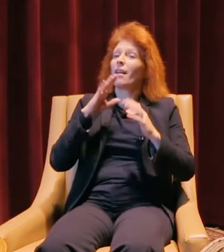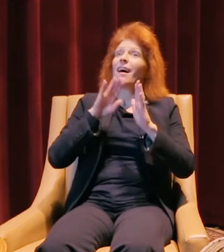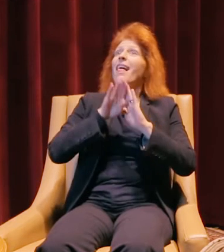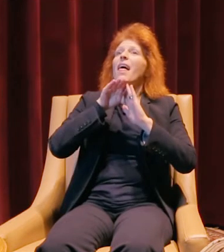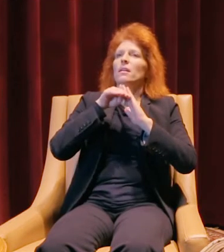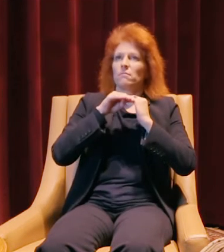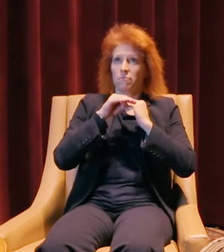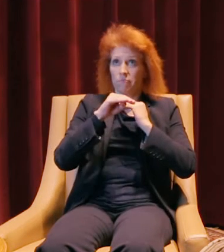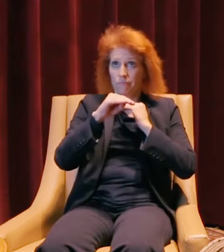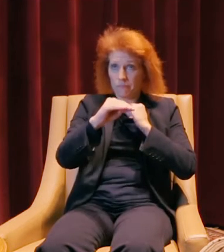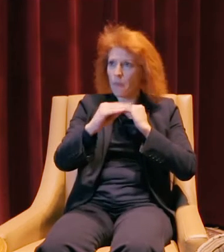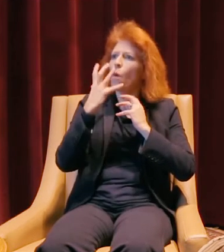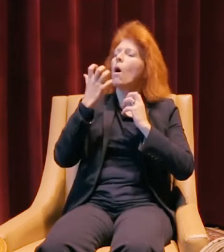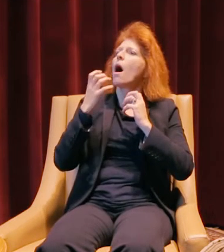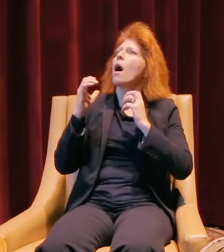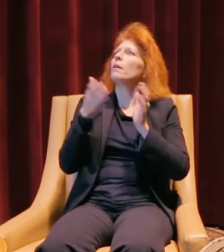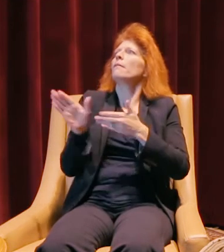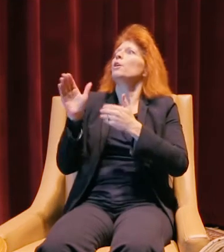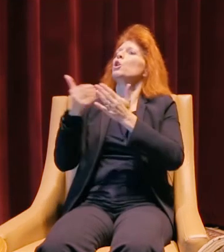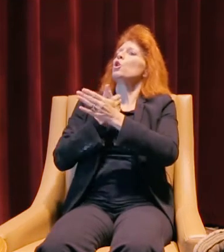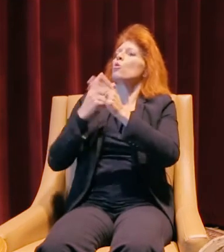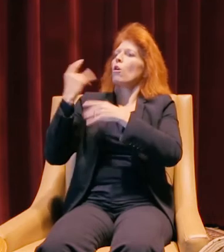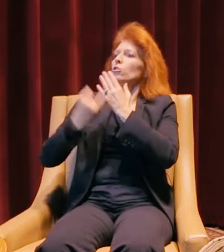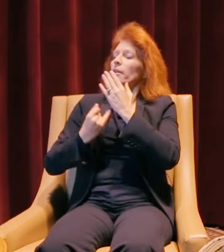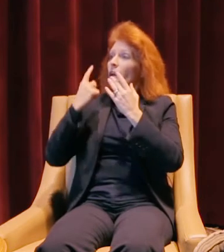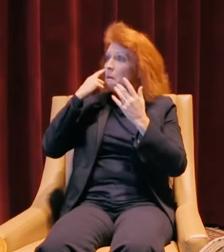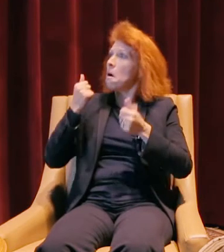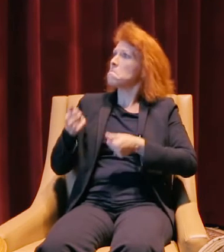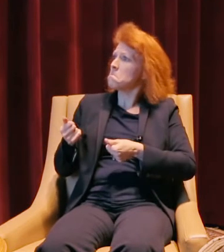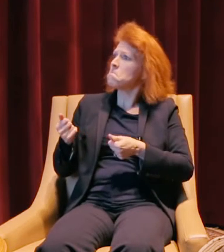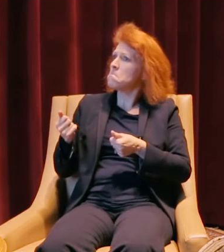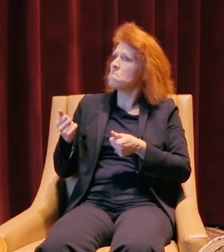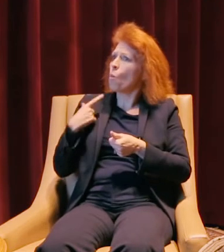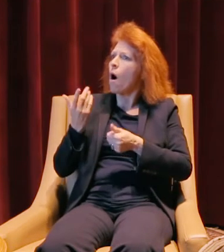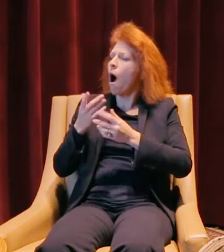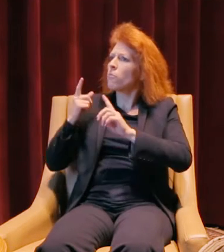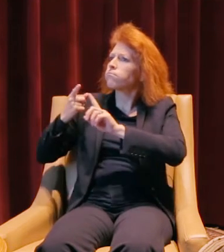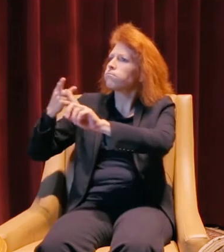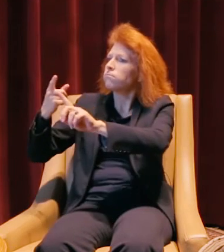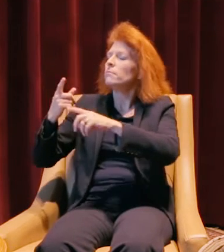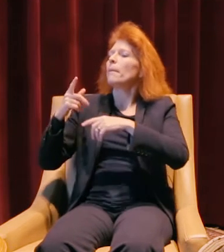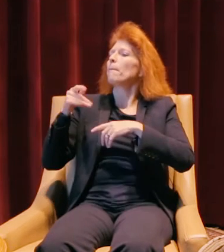I decided I wanted a new project, and this sounded like an avenue that I wanted to pursue. We talked for a little bit,